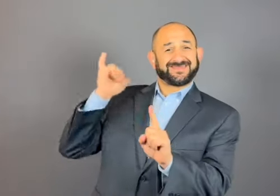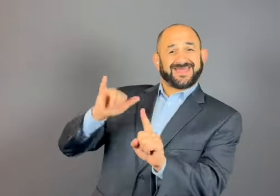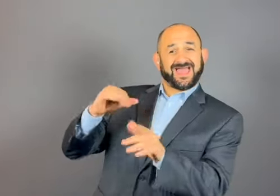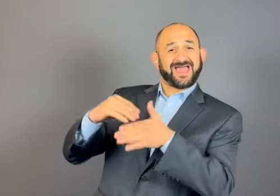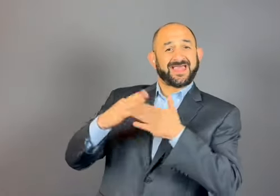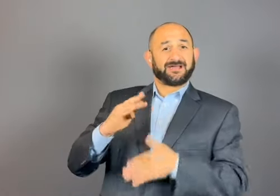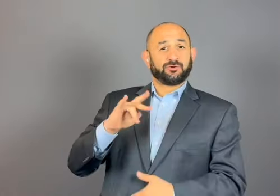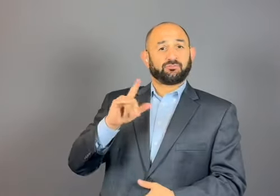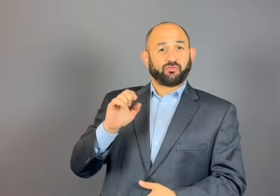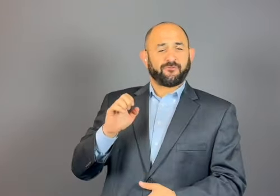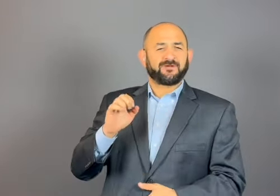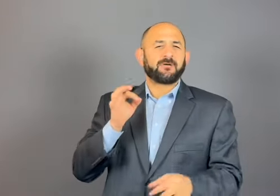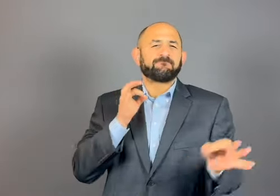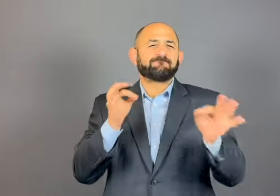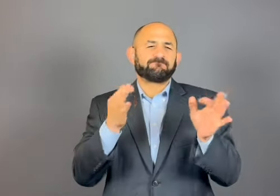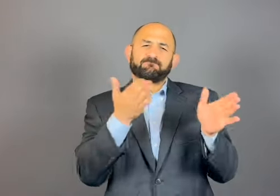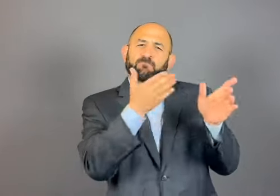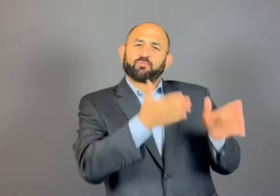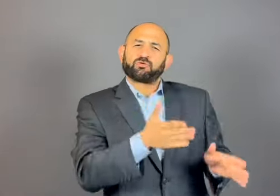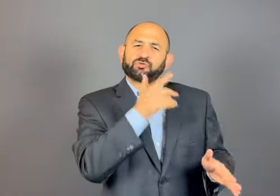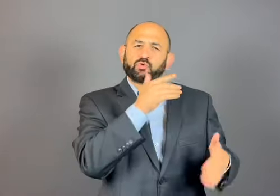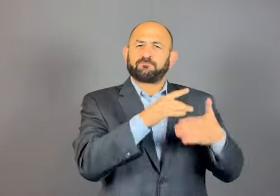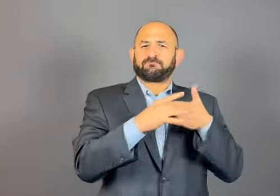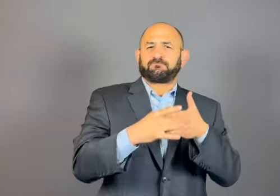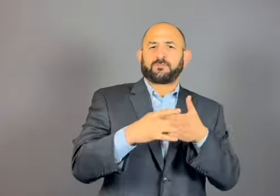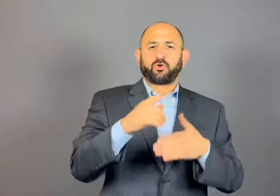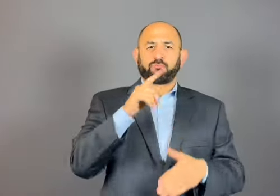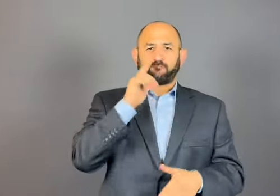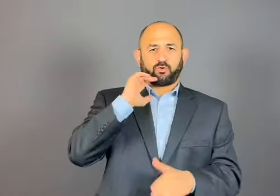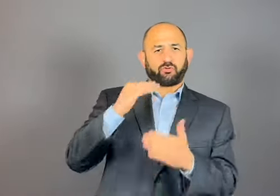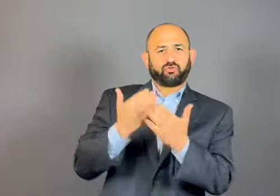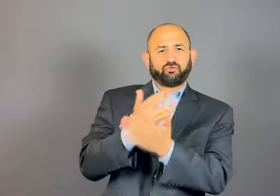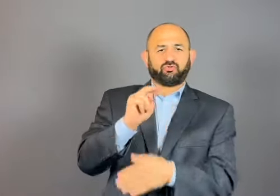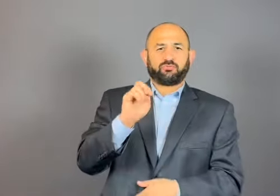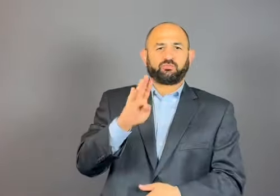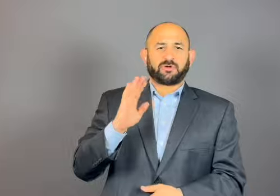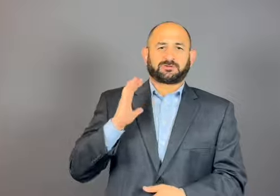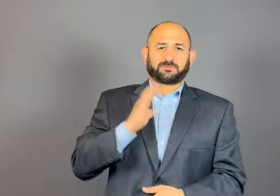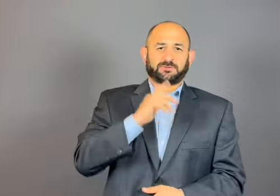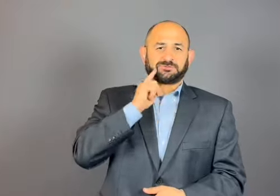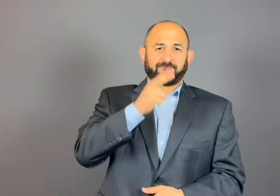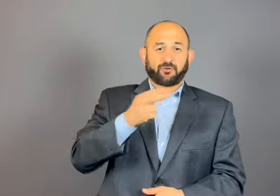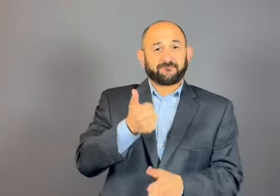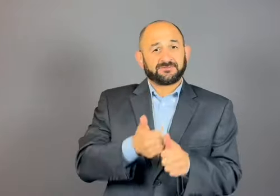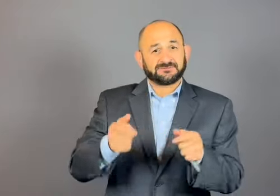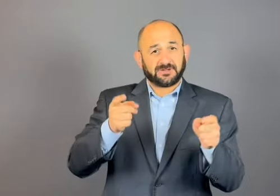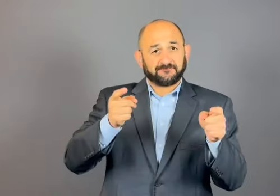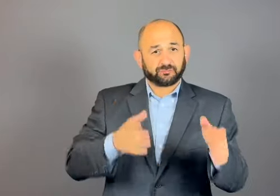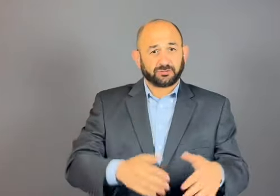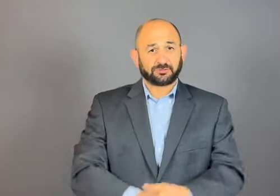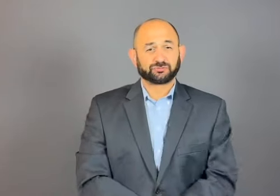The leadership profile explains who can lead as the new Executive Director for NCDHH.